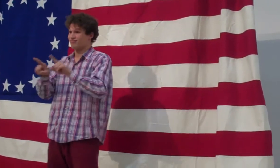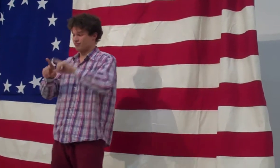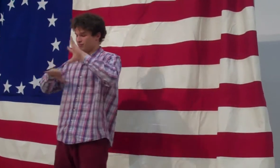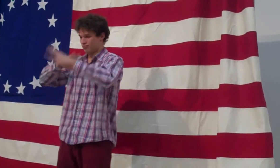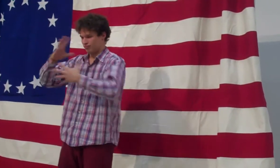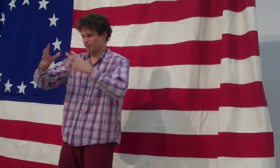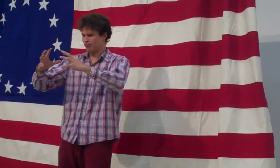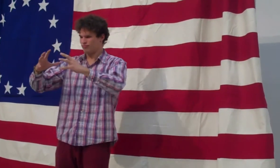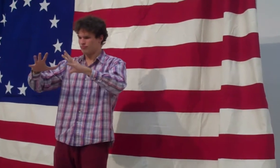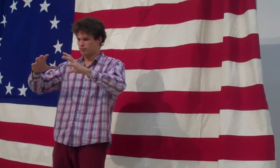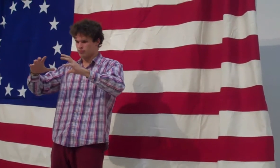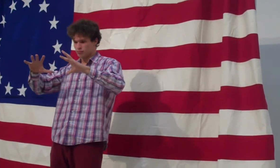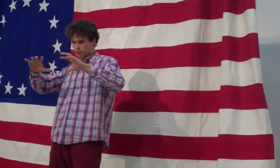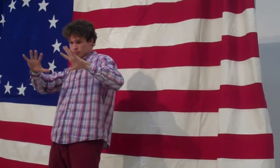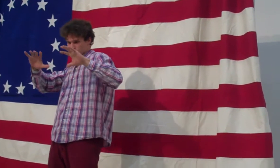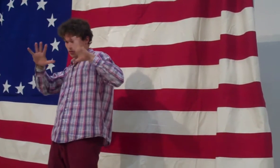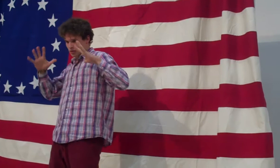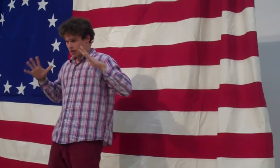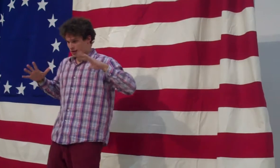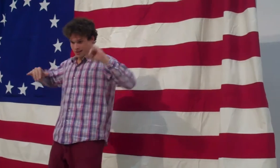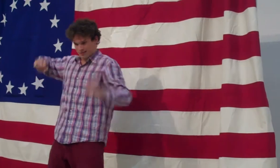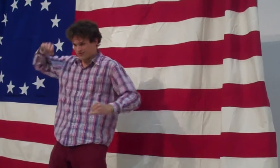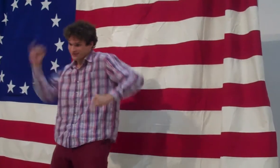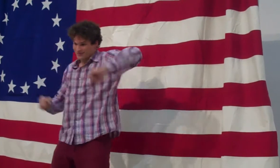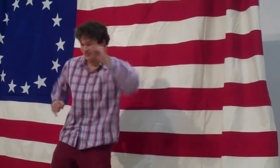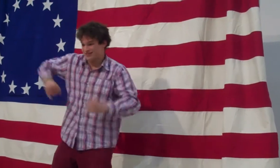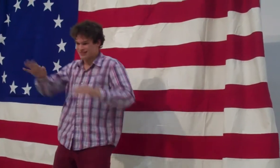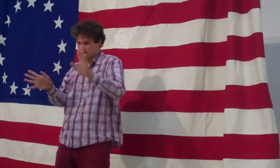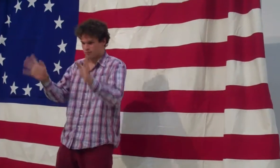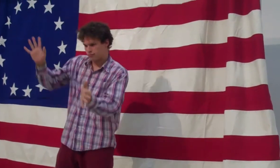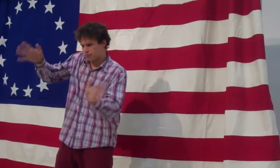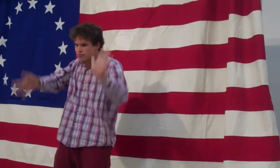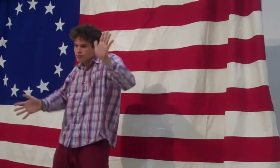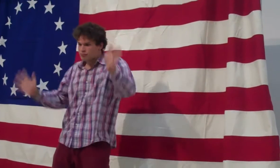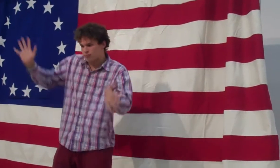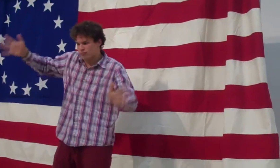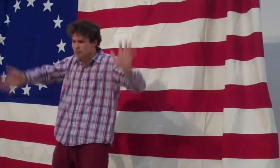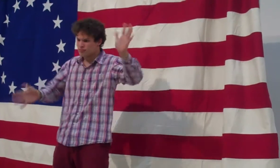Sweet nature’s music and the songs of man For I have learned from Fancy’s artisan